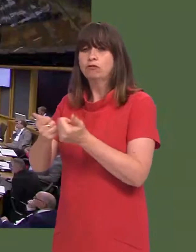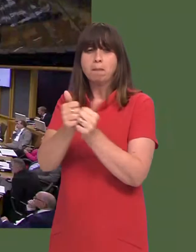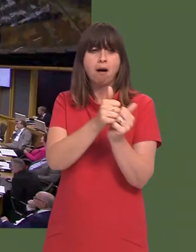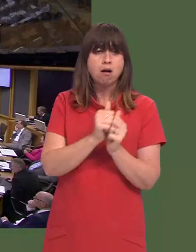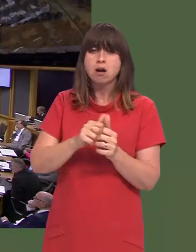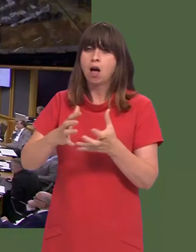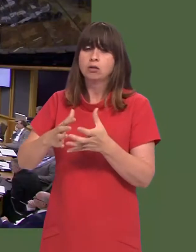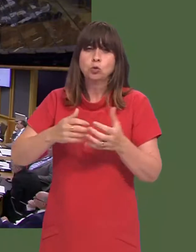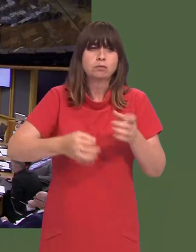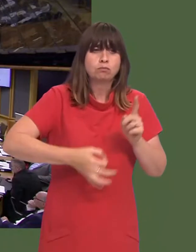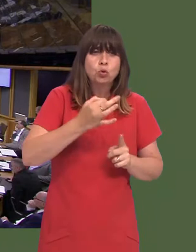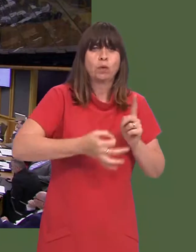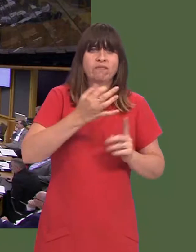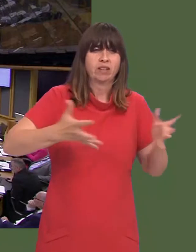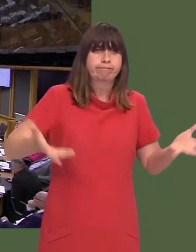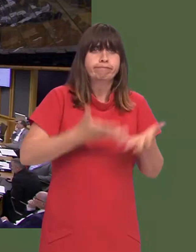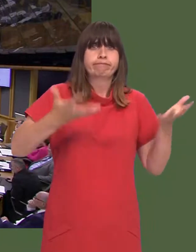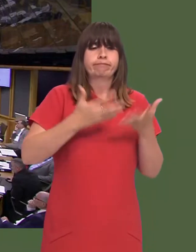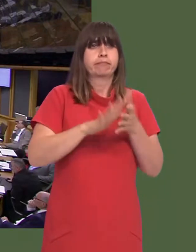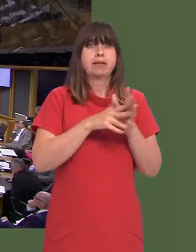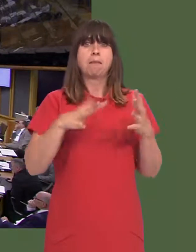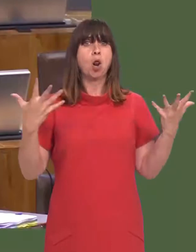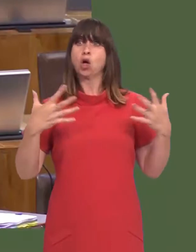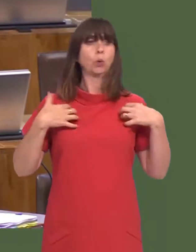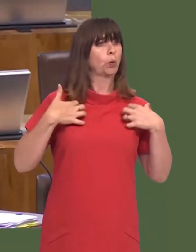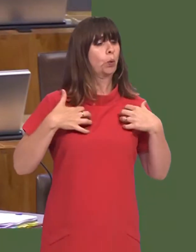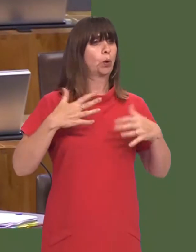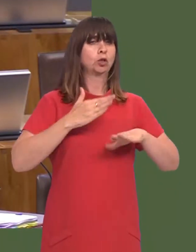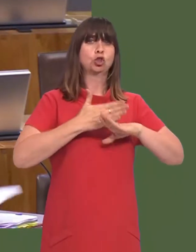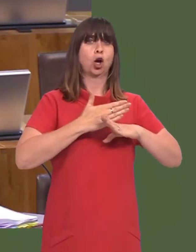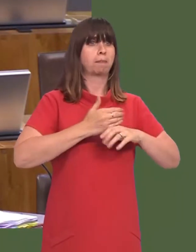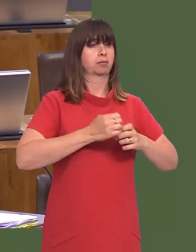partners to support business growth, to improve infrastructure, and to create a more attractive economic environment across the region.